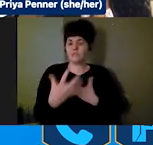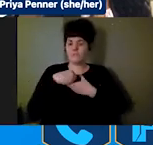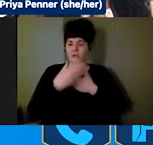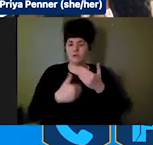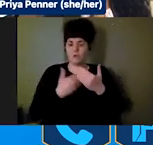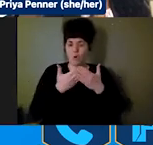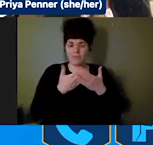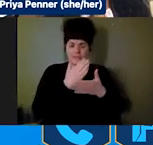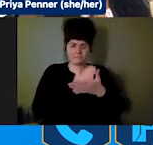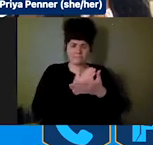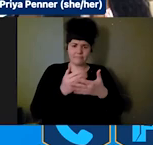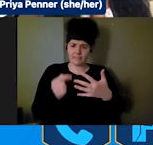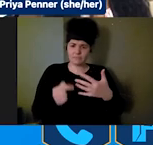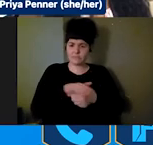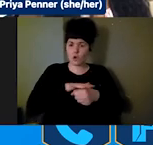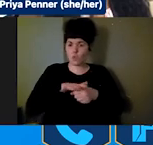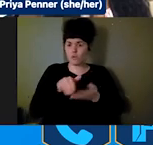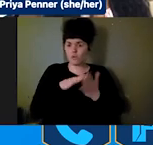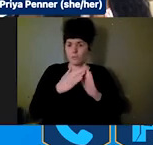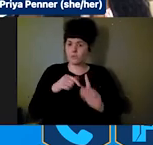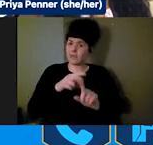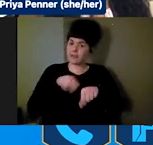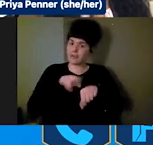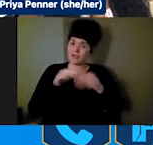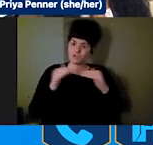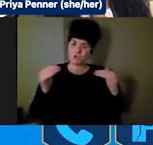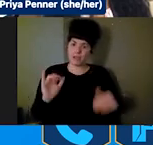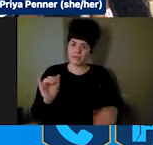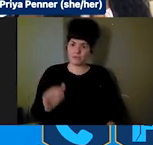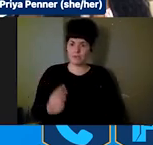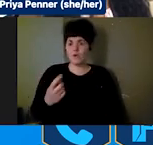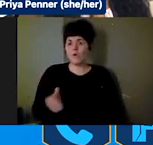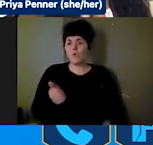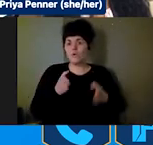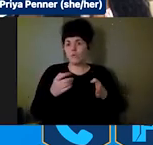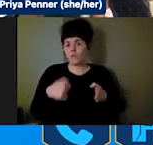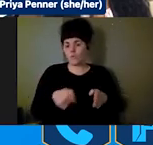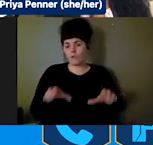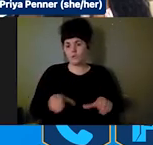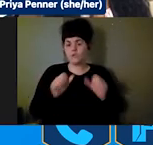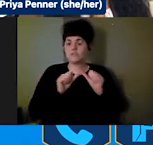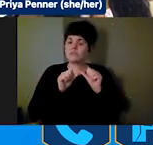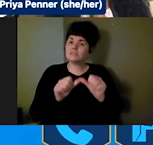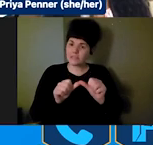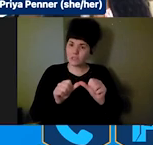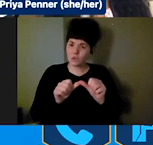community and on a national level. One other way we do this is by continuing to bring folks together on a weekly basis. We